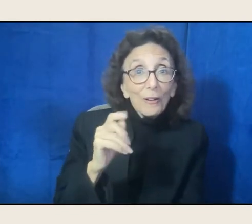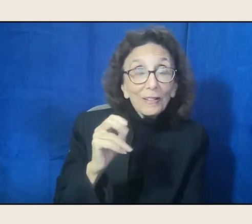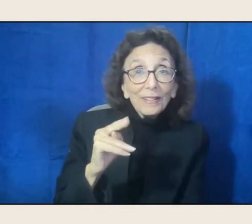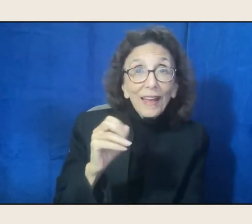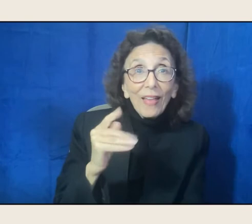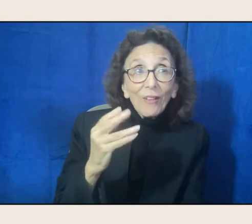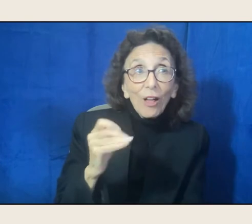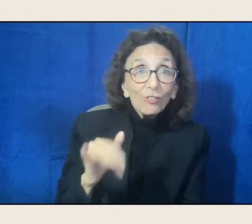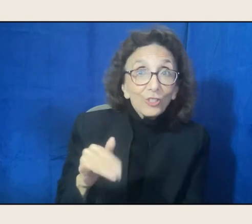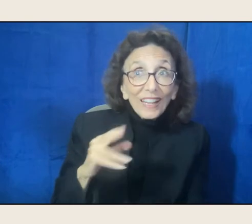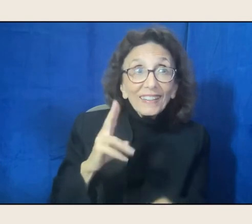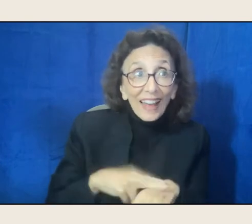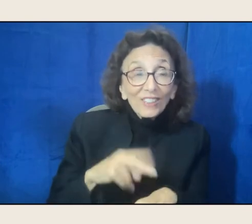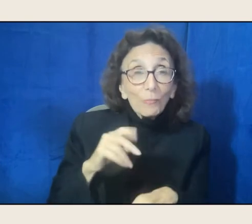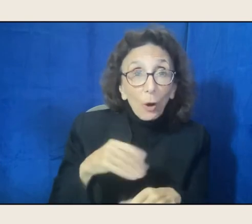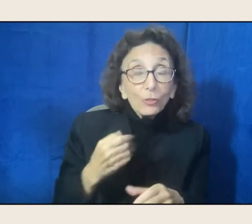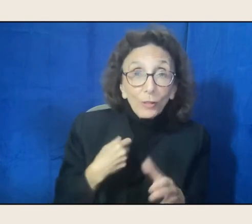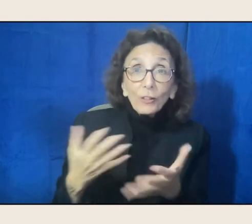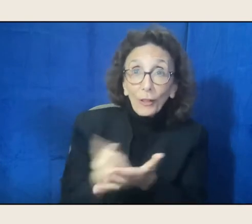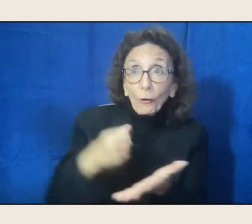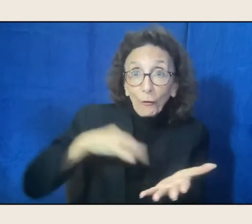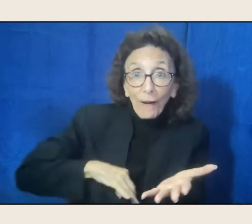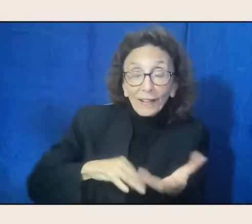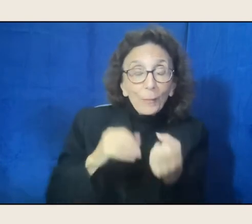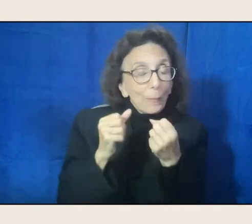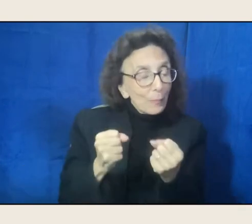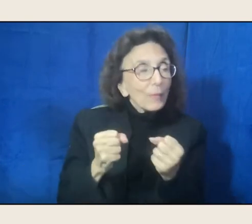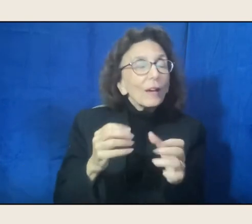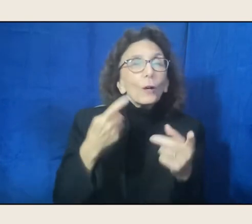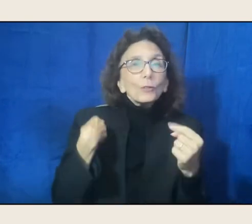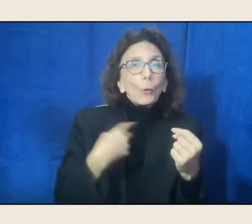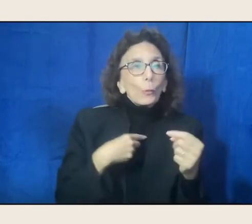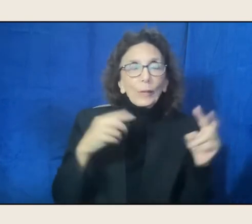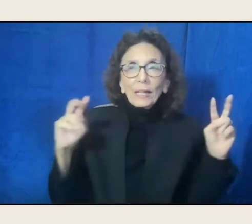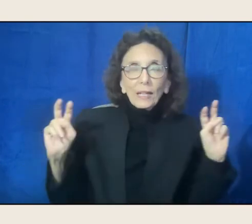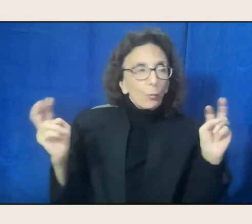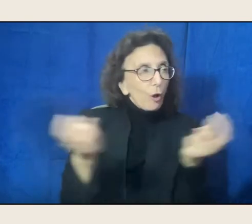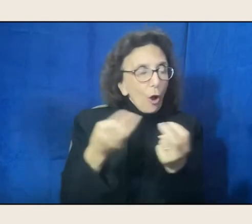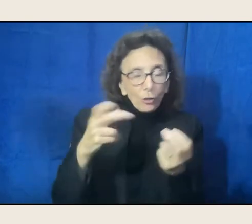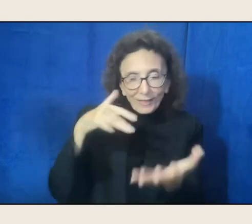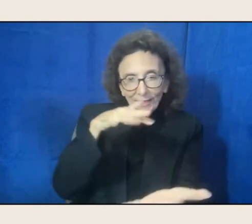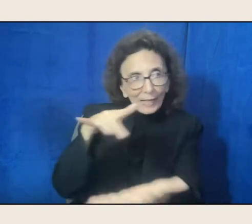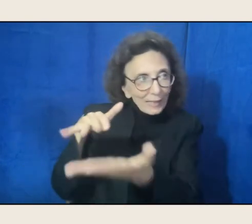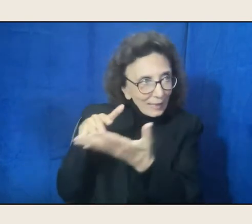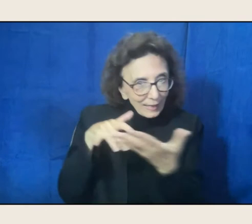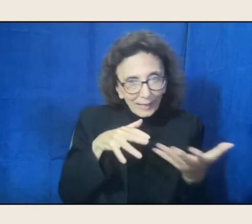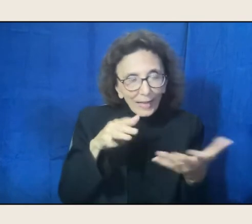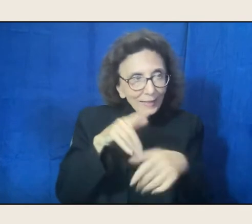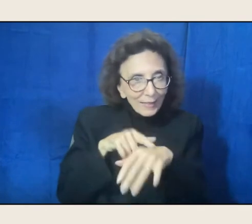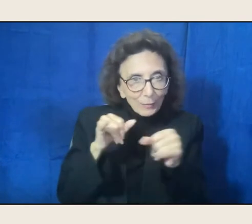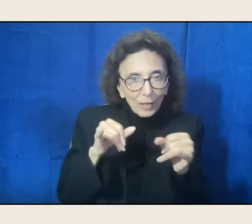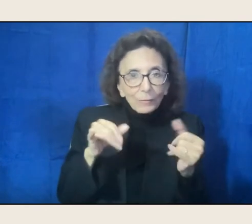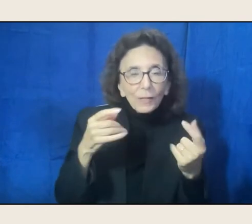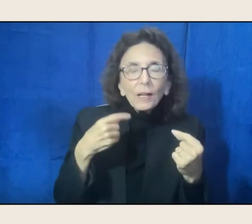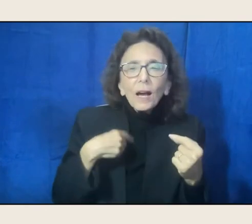And so we wound up studying at the same time, and then I decided to put the anthology